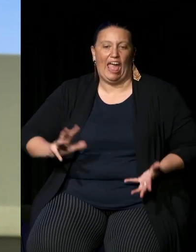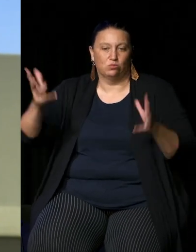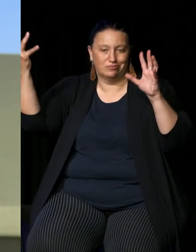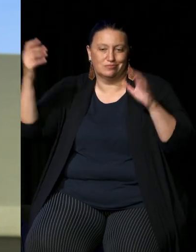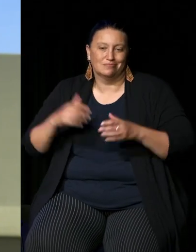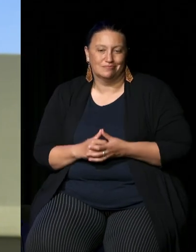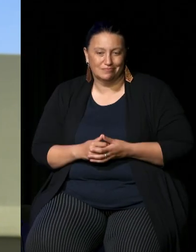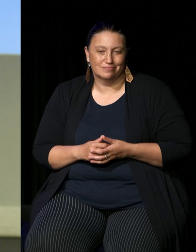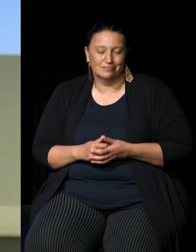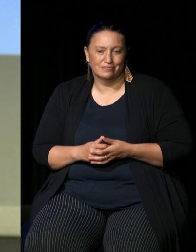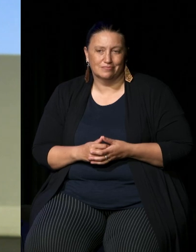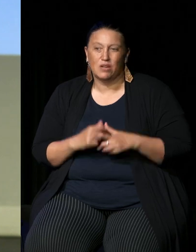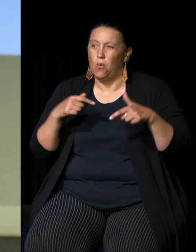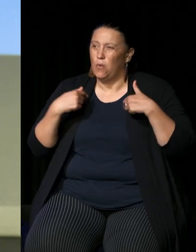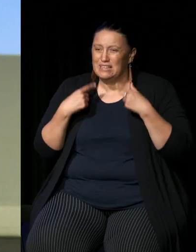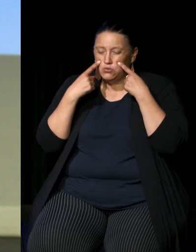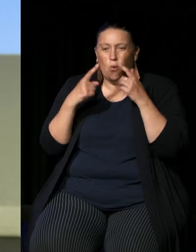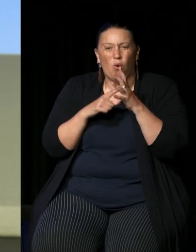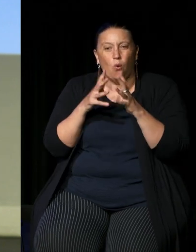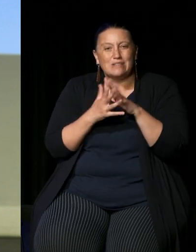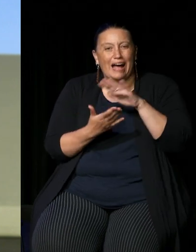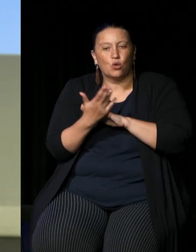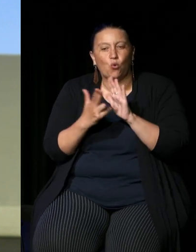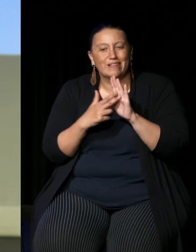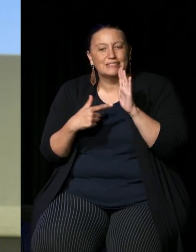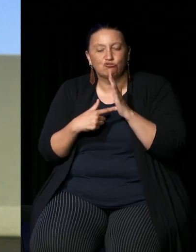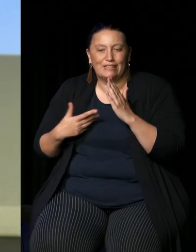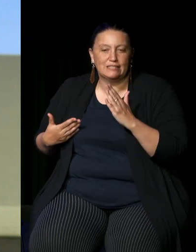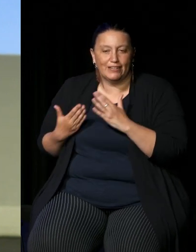laws have been made like under the Northern Territory intervention particular where those